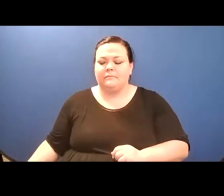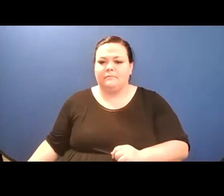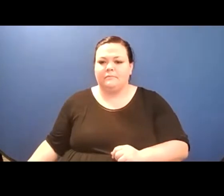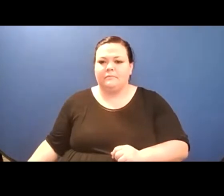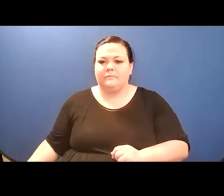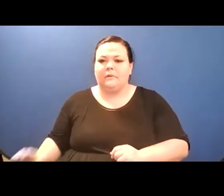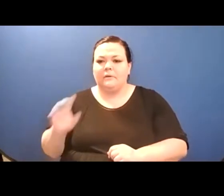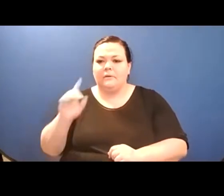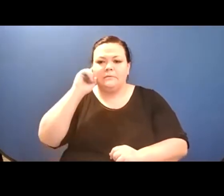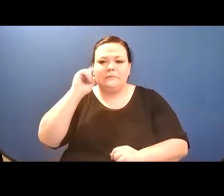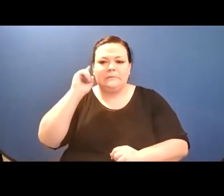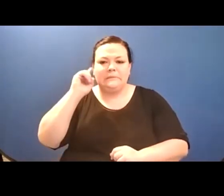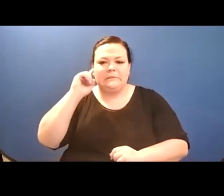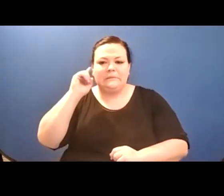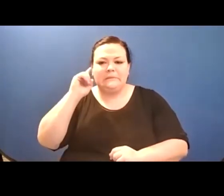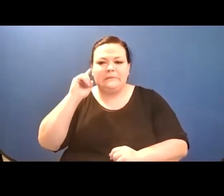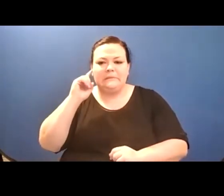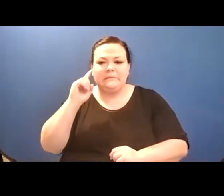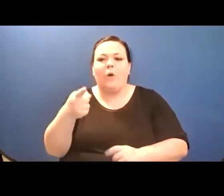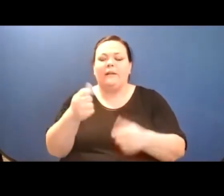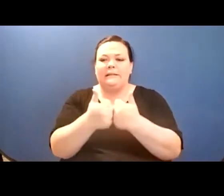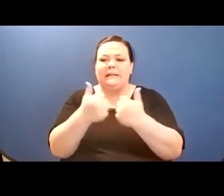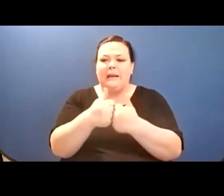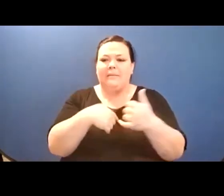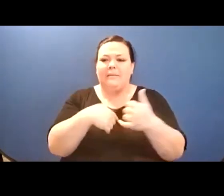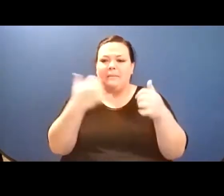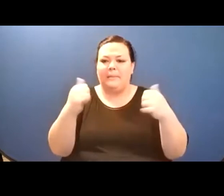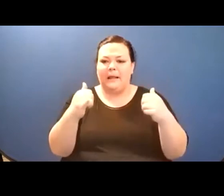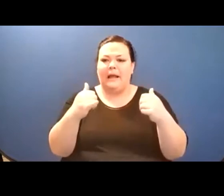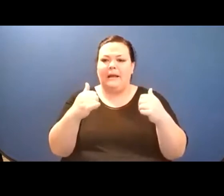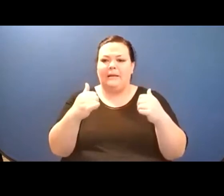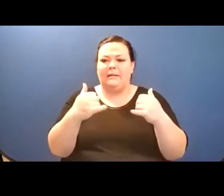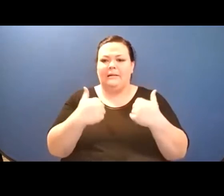like other shapes, prismed / indefinite / cubic shrine for a deity our lady of